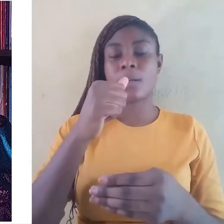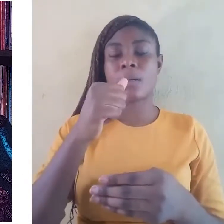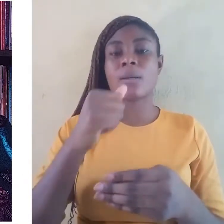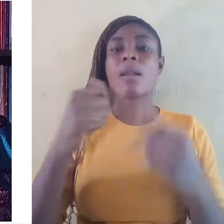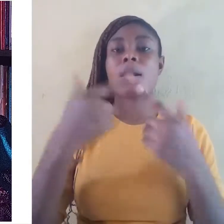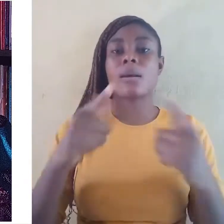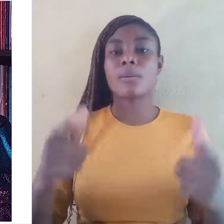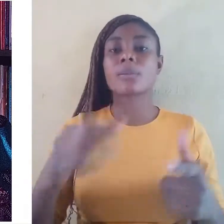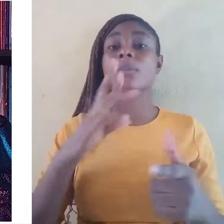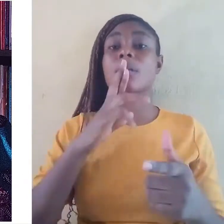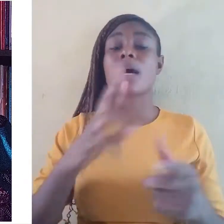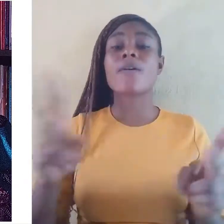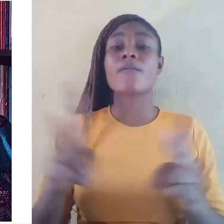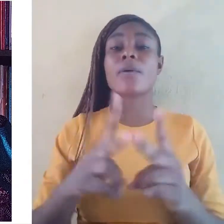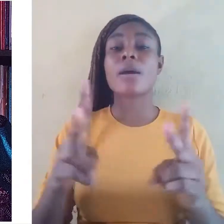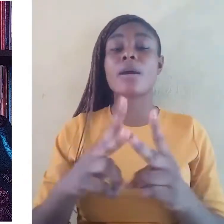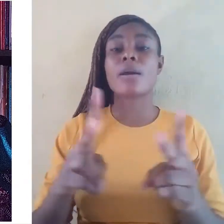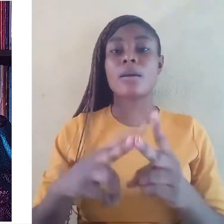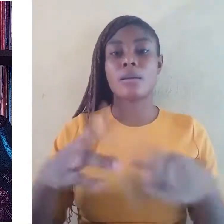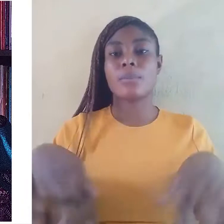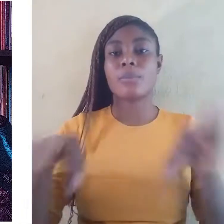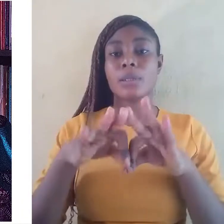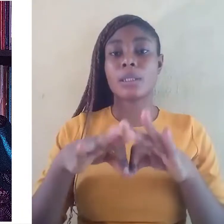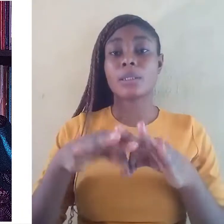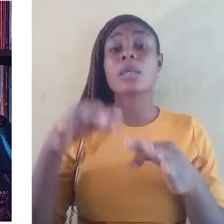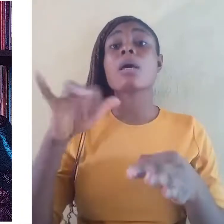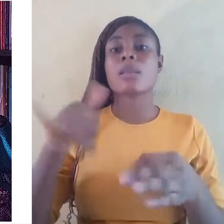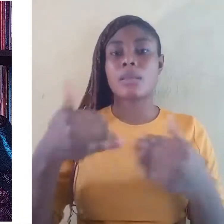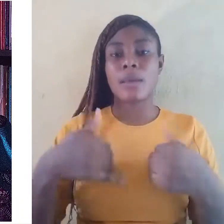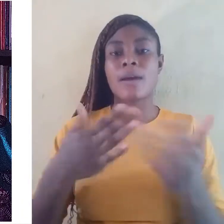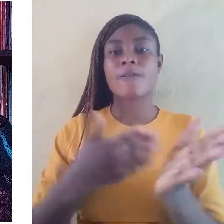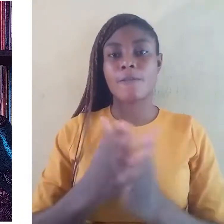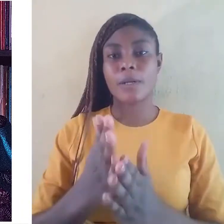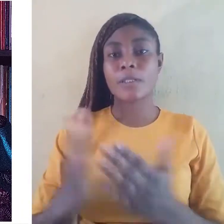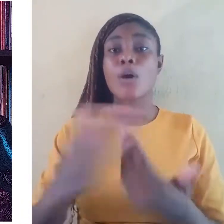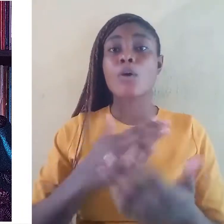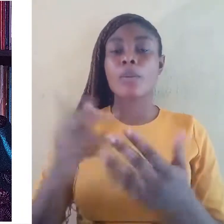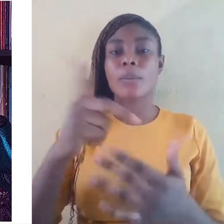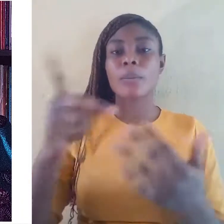The languages have rights, whether their populations are large or small.